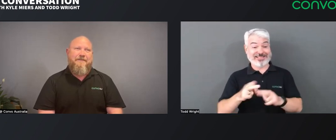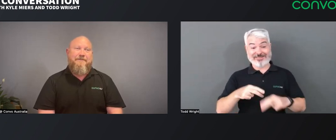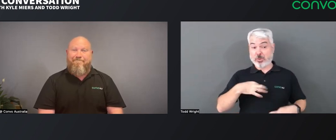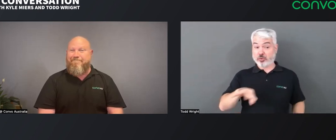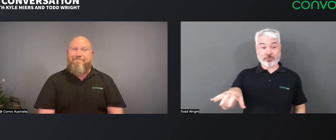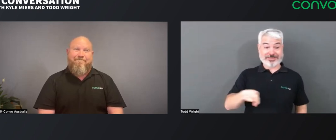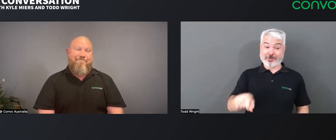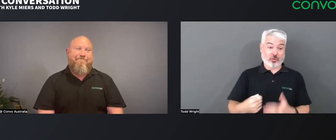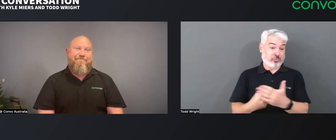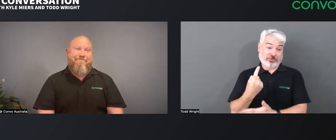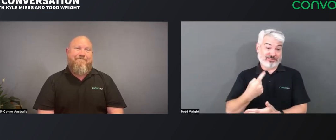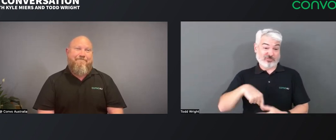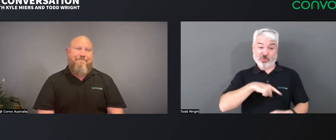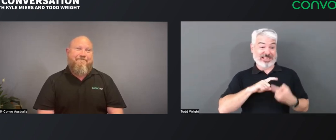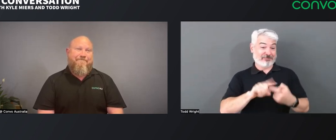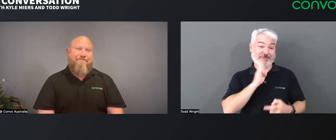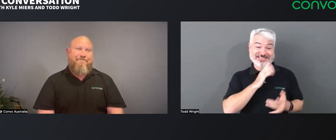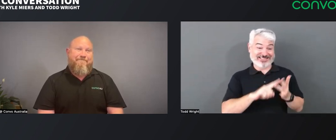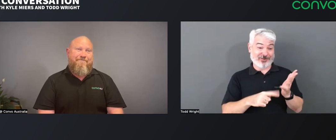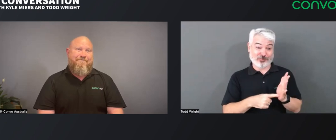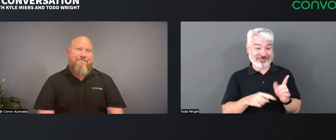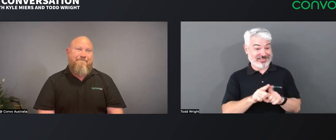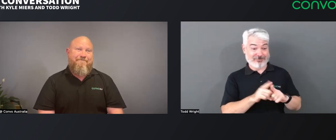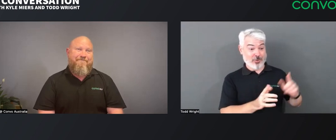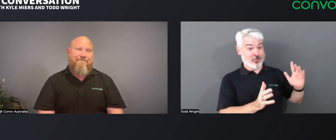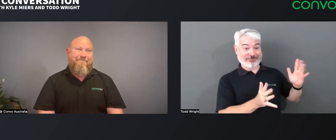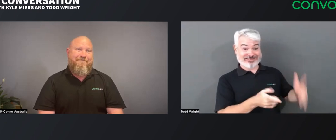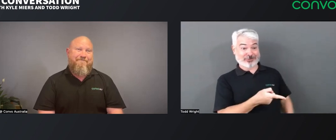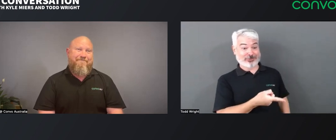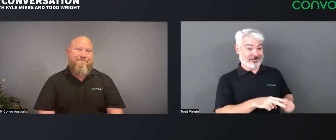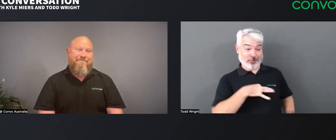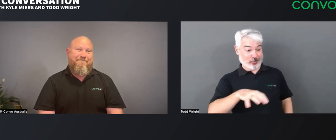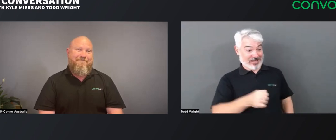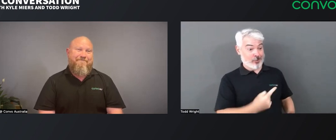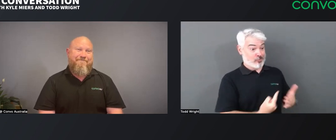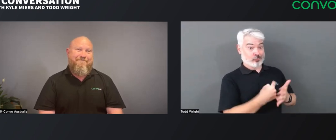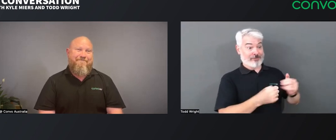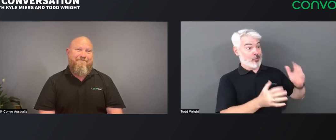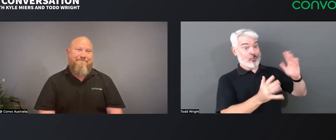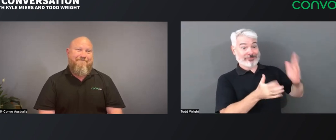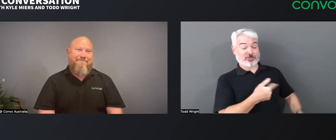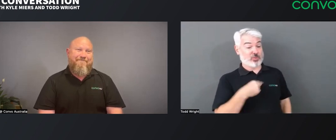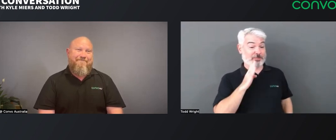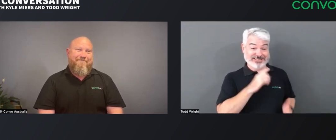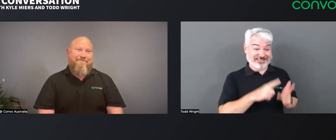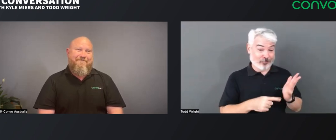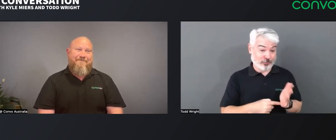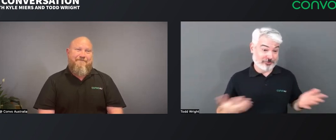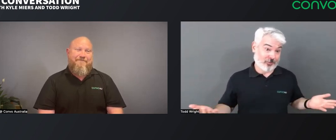and if we don't take those opportunities then we'll keep missing out - just like with conversations. We need to take those opportunities to have those conversations.